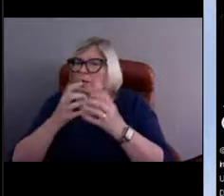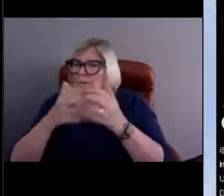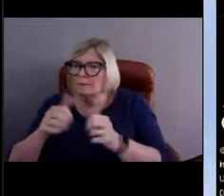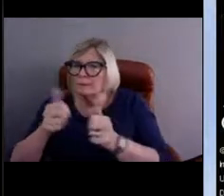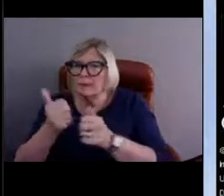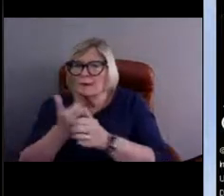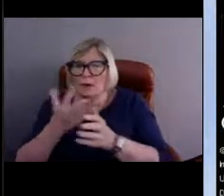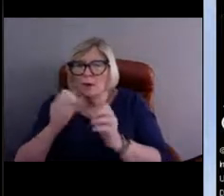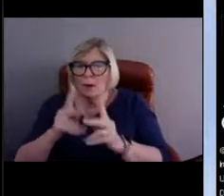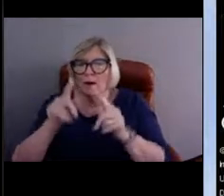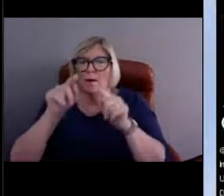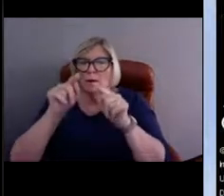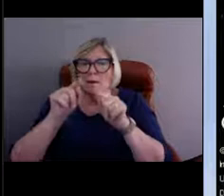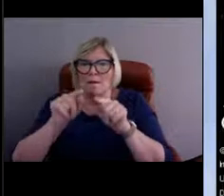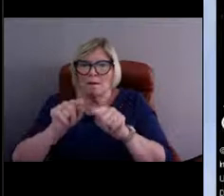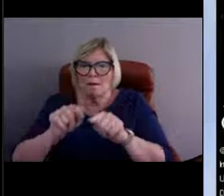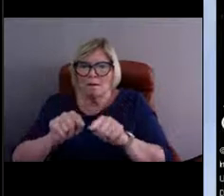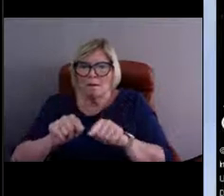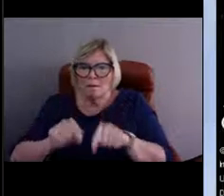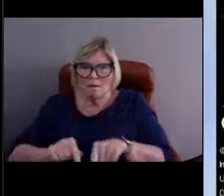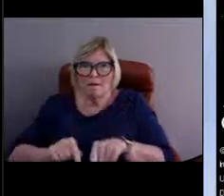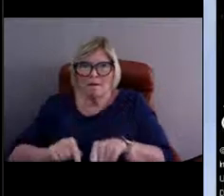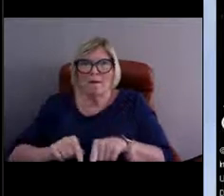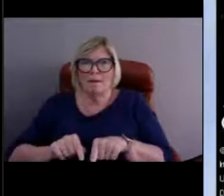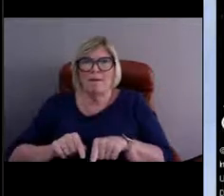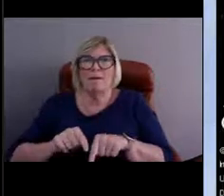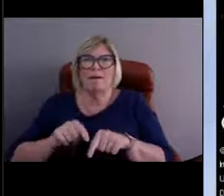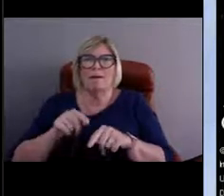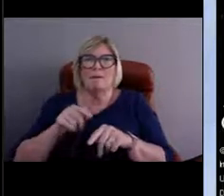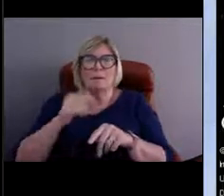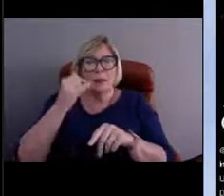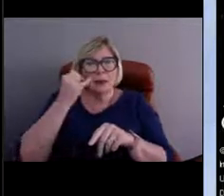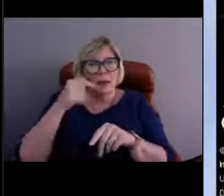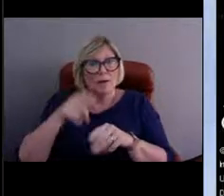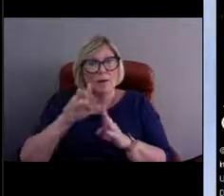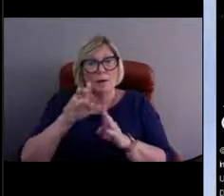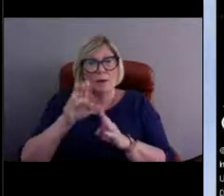Now if these buoys are in a line out in the Pacific Ocean,